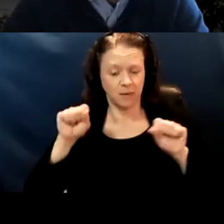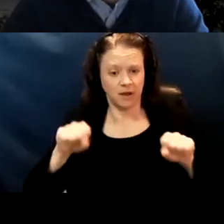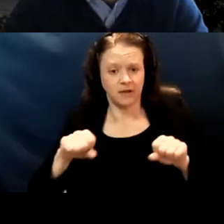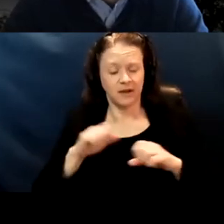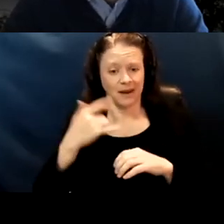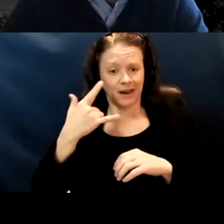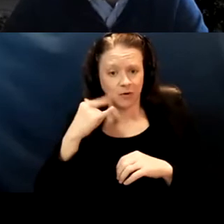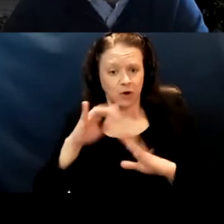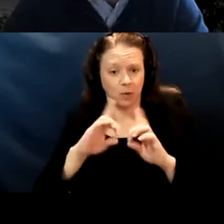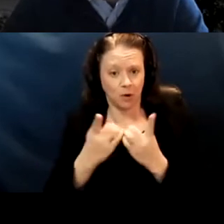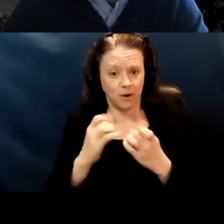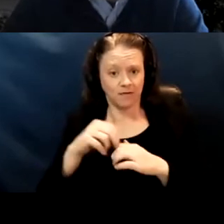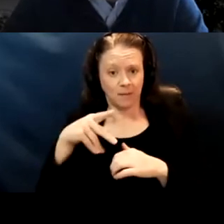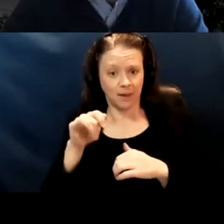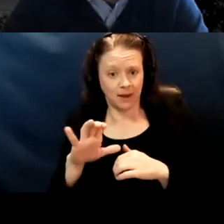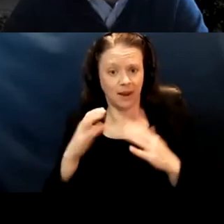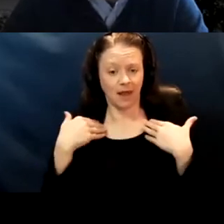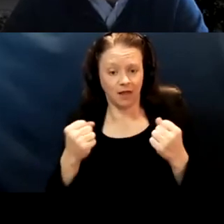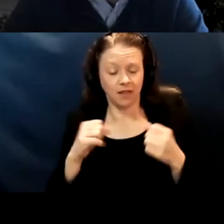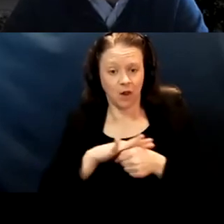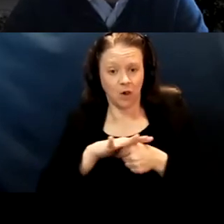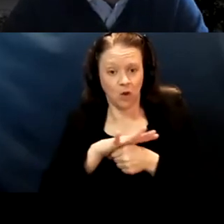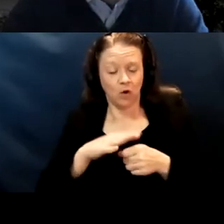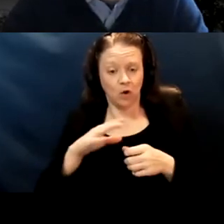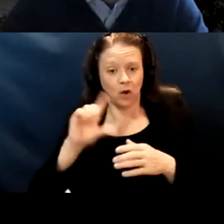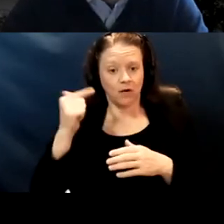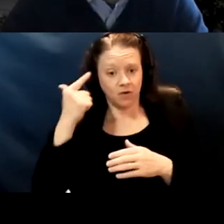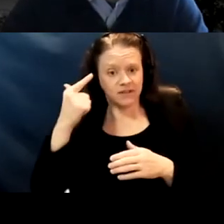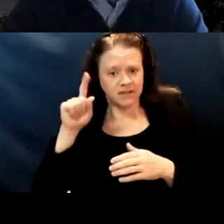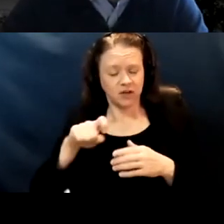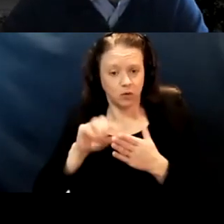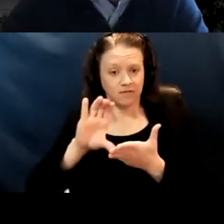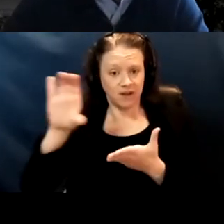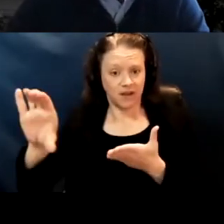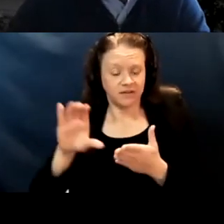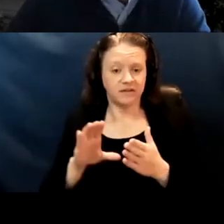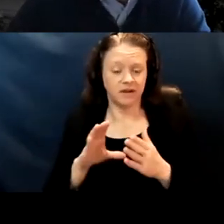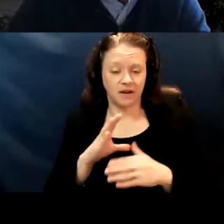Local governments need to invest in building deeper capacity. Local public health departments